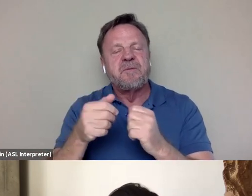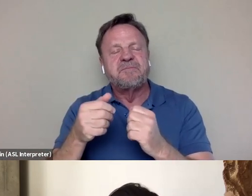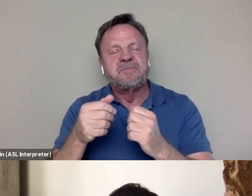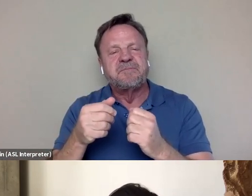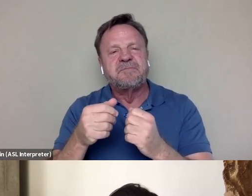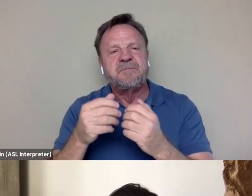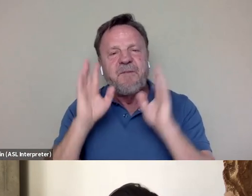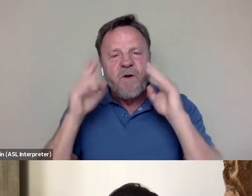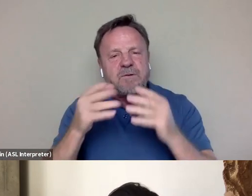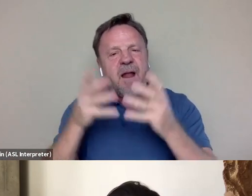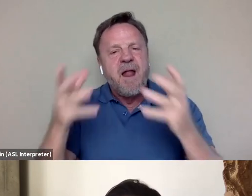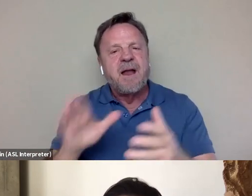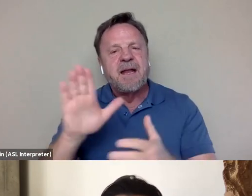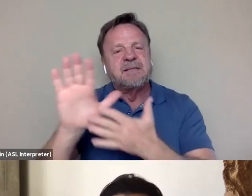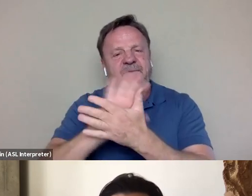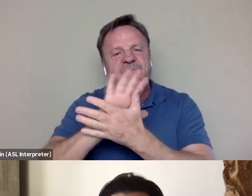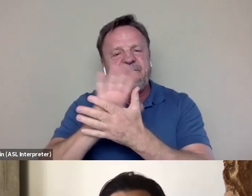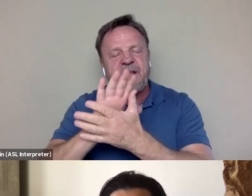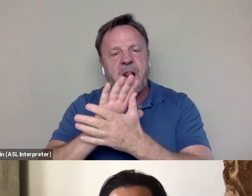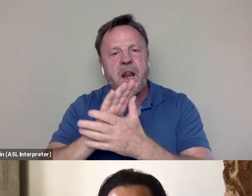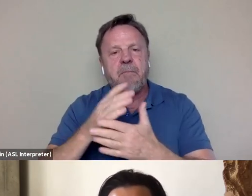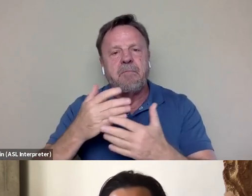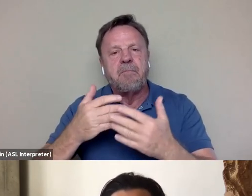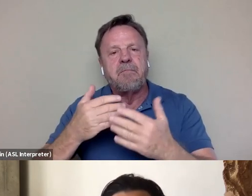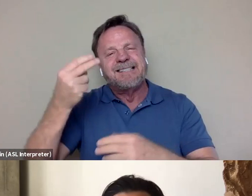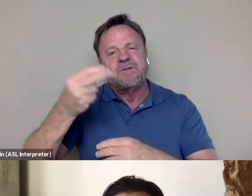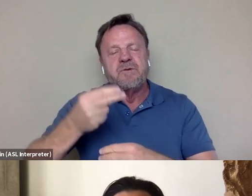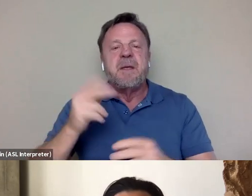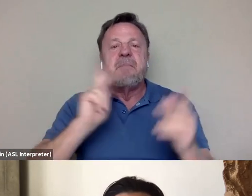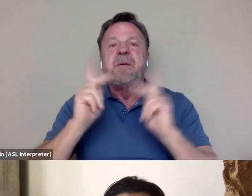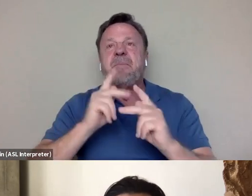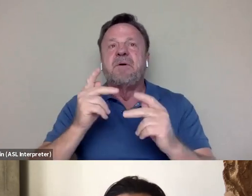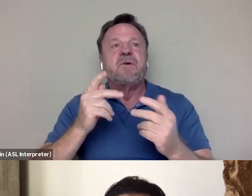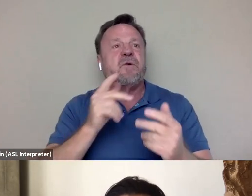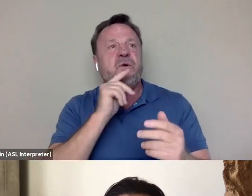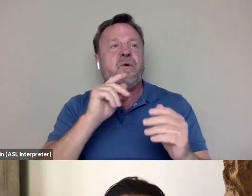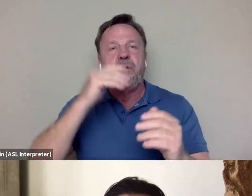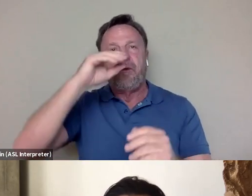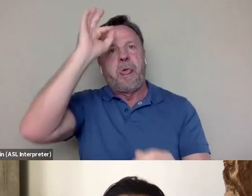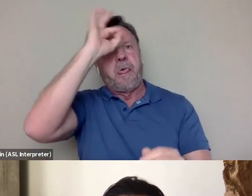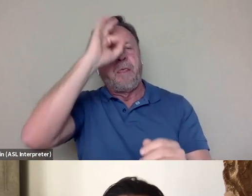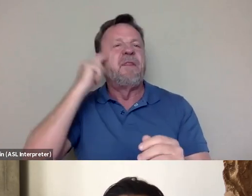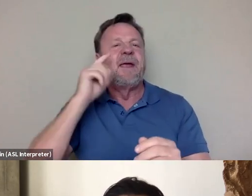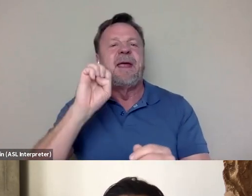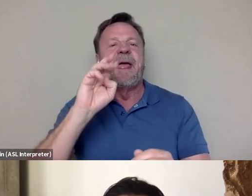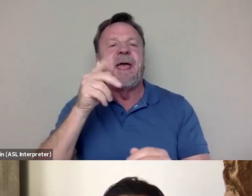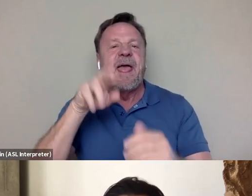I'm sure a lot of people who are sort of newbies will think of "Enter The Dragon" first and foremost, but is there a performance